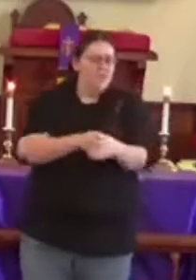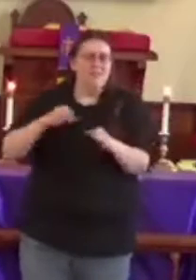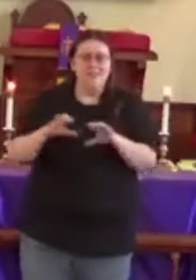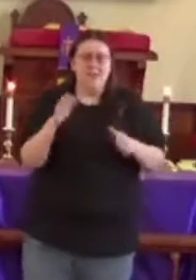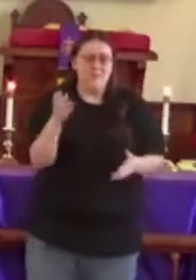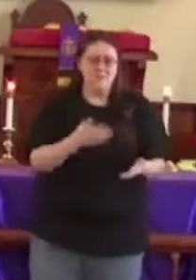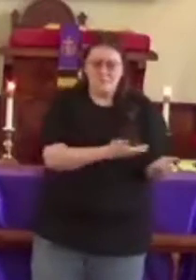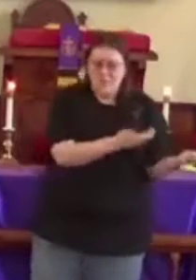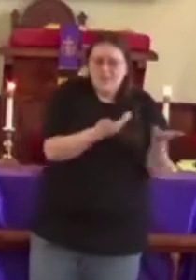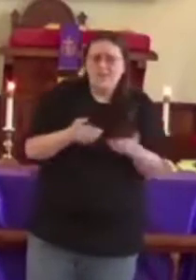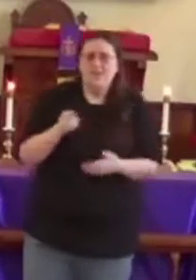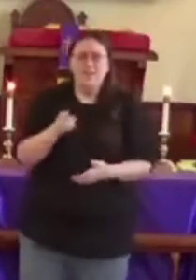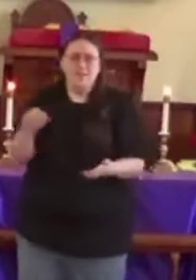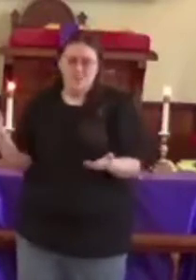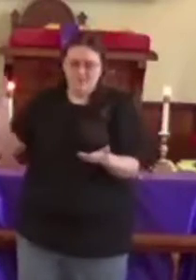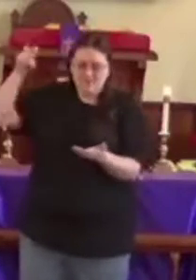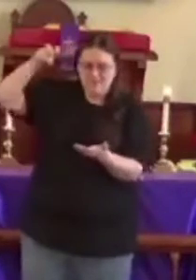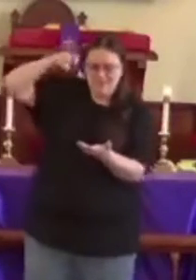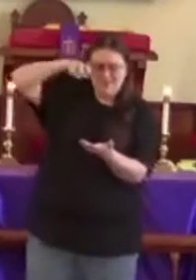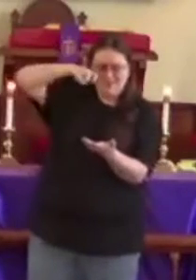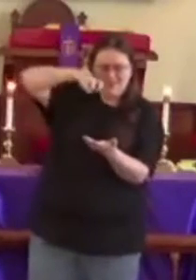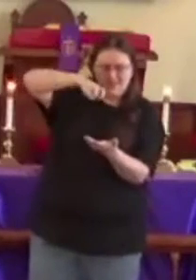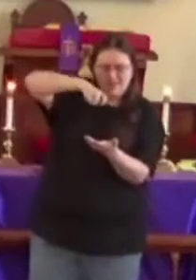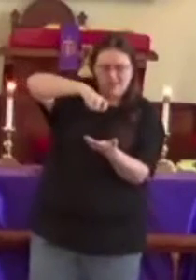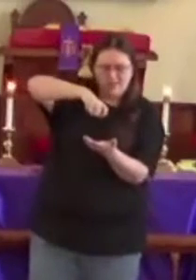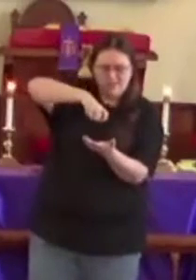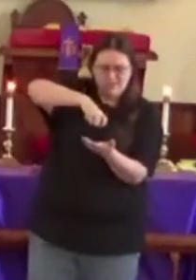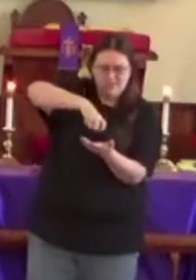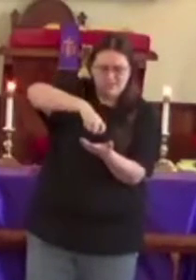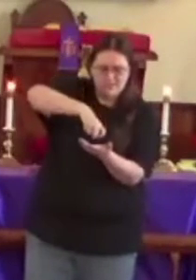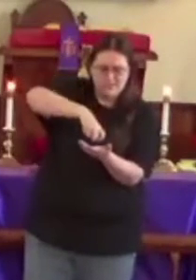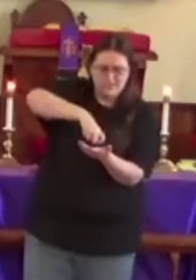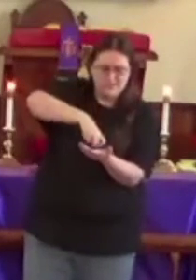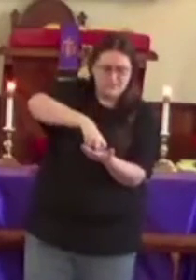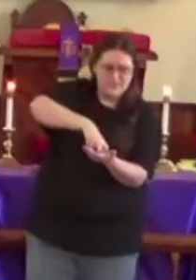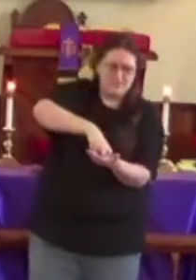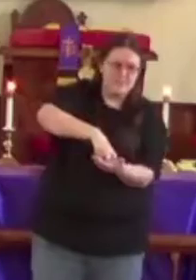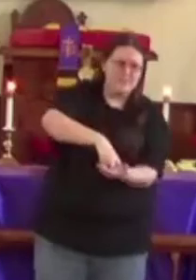Did it bring him to his knees